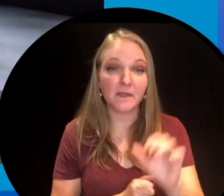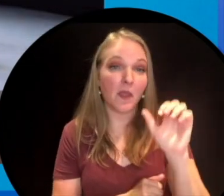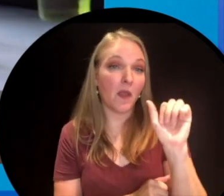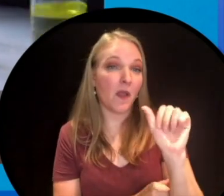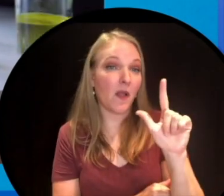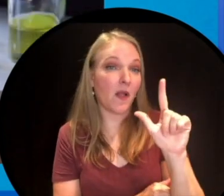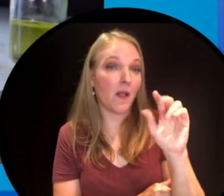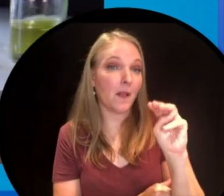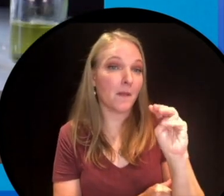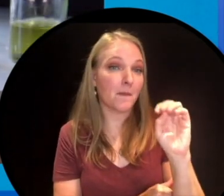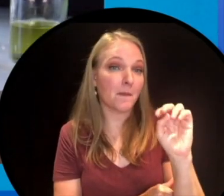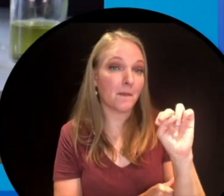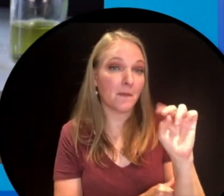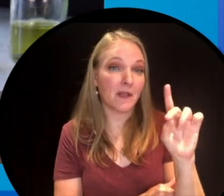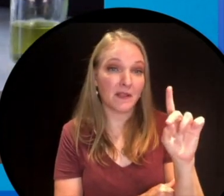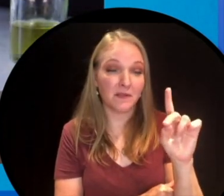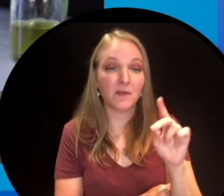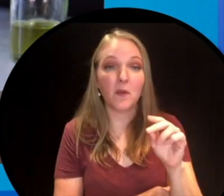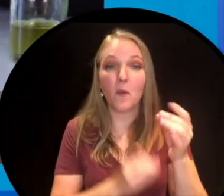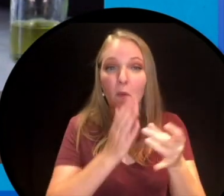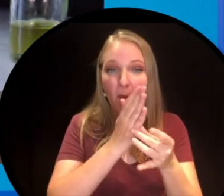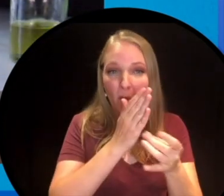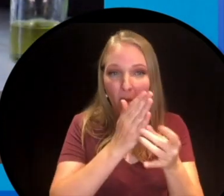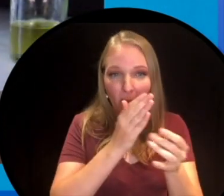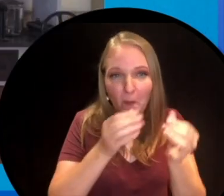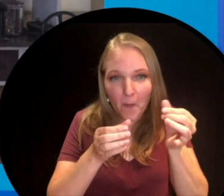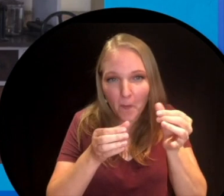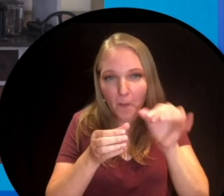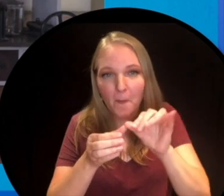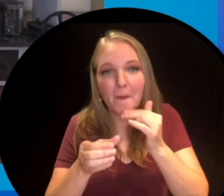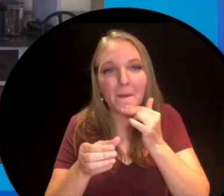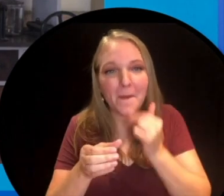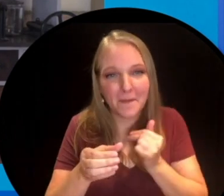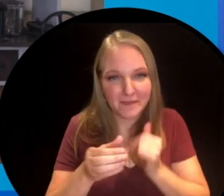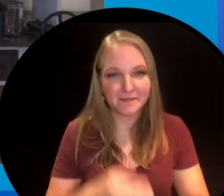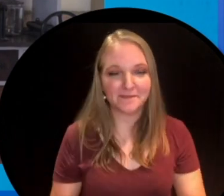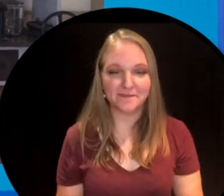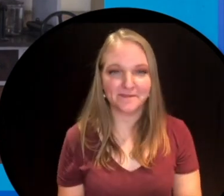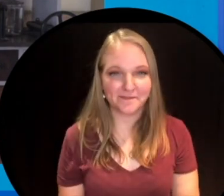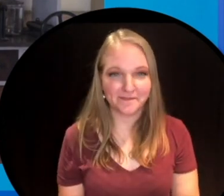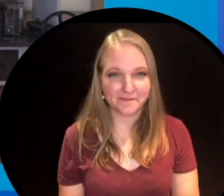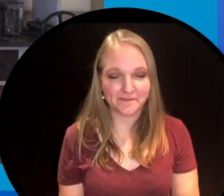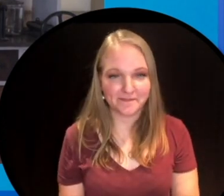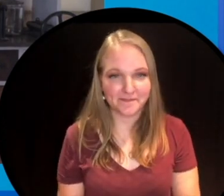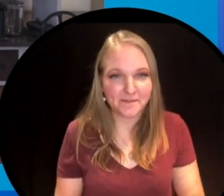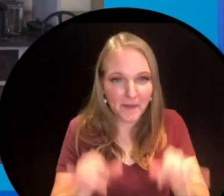then we're going to take some almond oil and we're going to put a little bit of almond oil in there